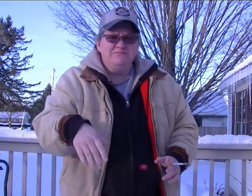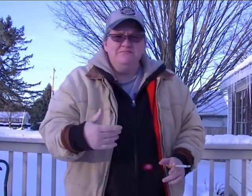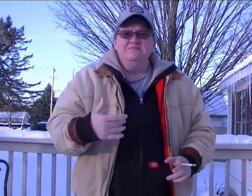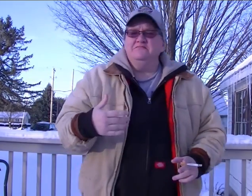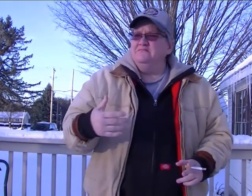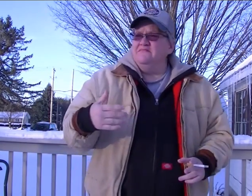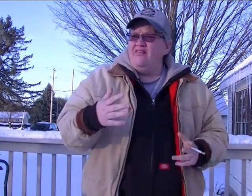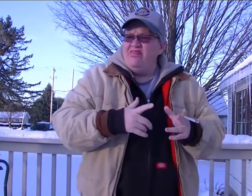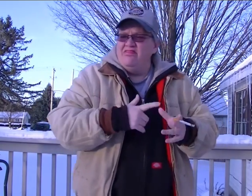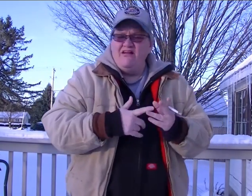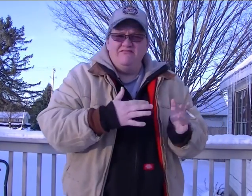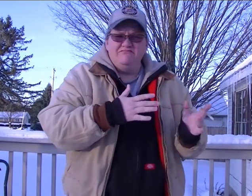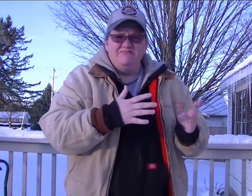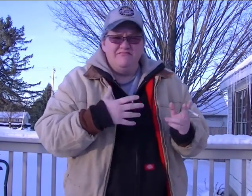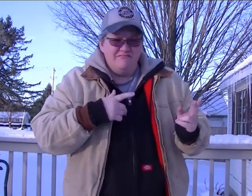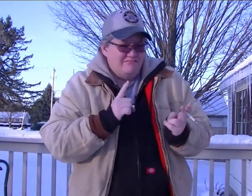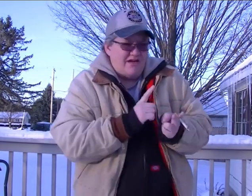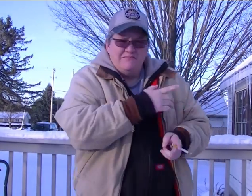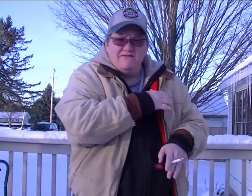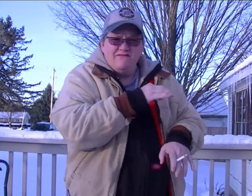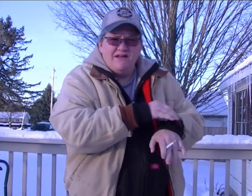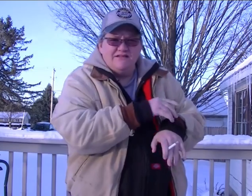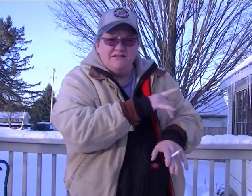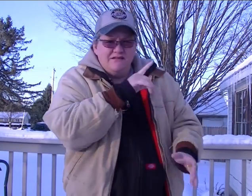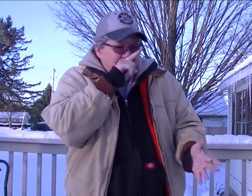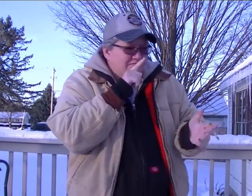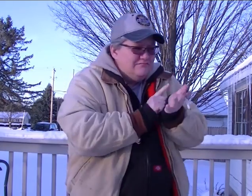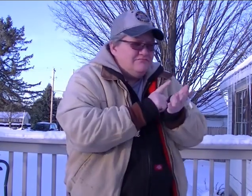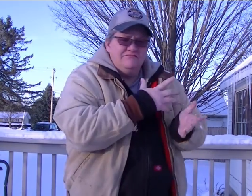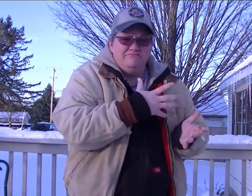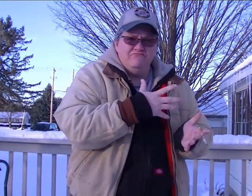Then... I met my fiancee and fell in love with her